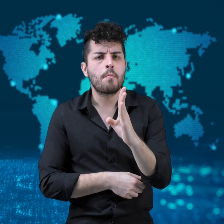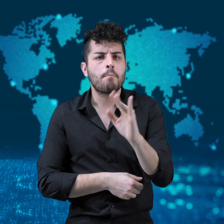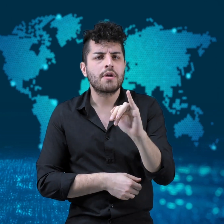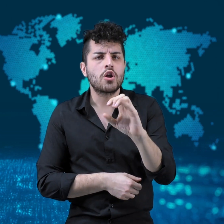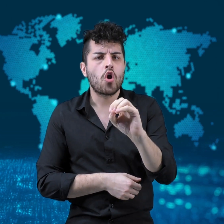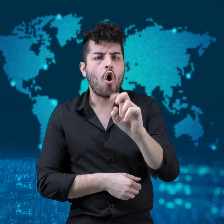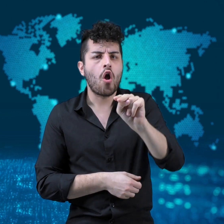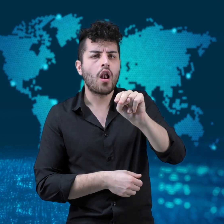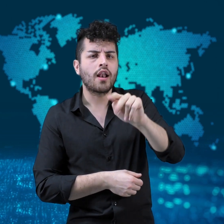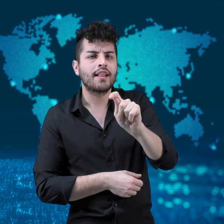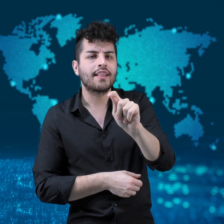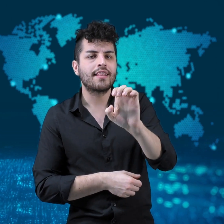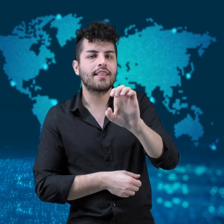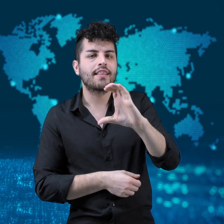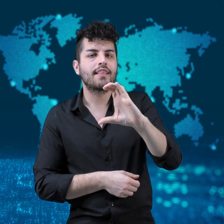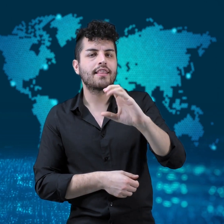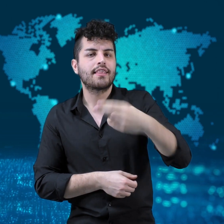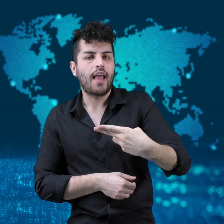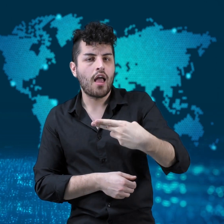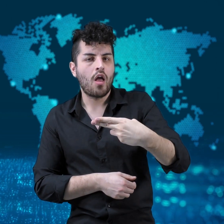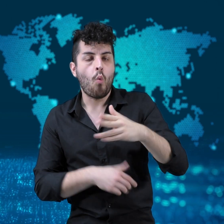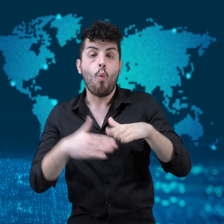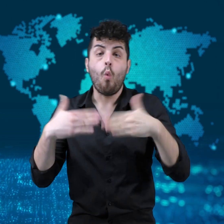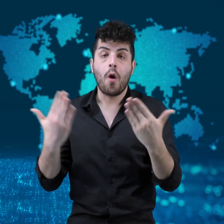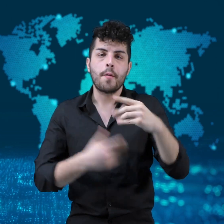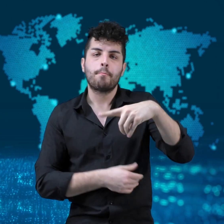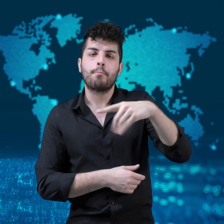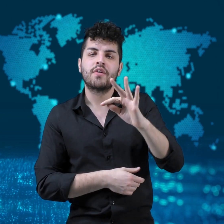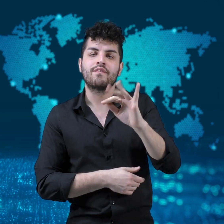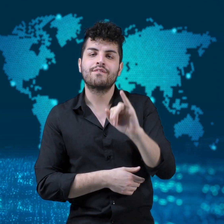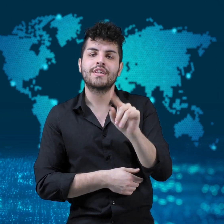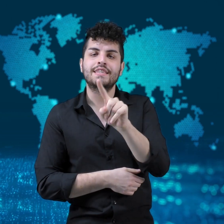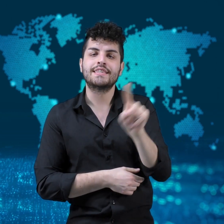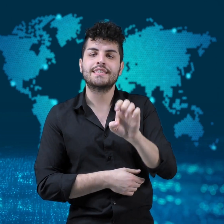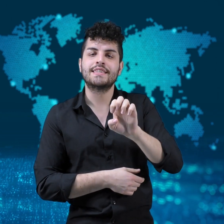but Germany, a member of the EU,